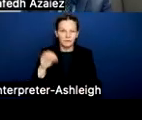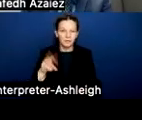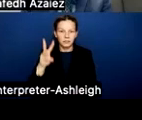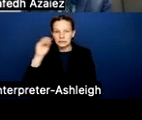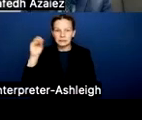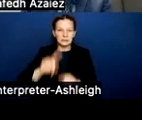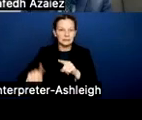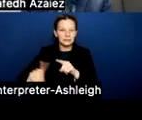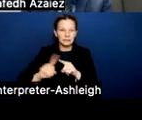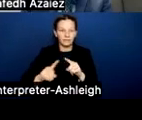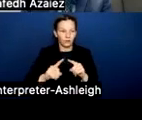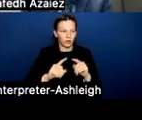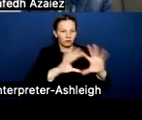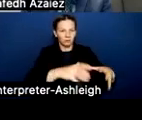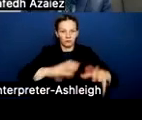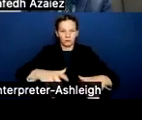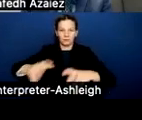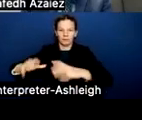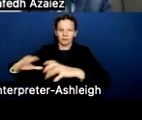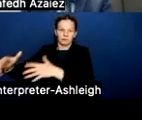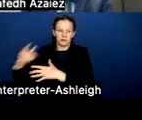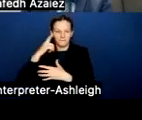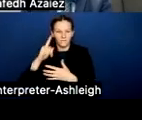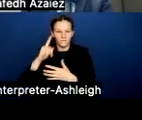So that's how it's reflected for you visually on this chart.